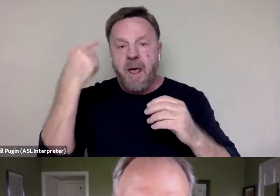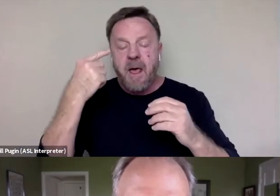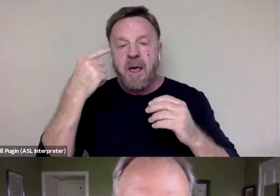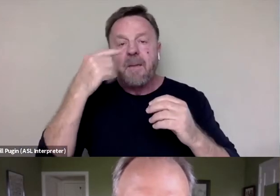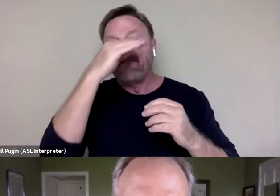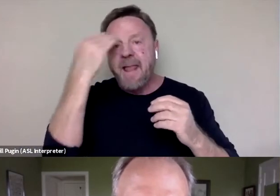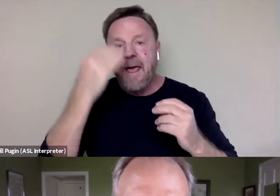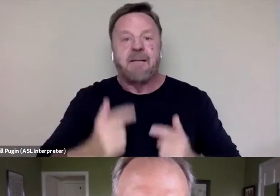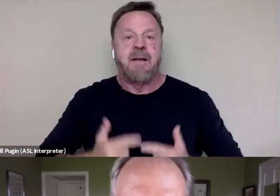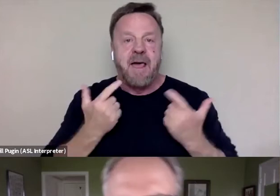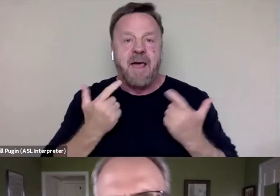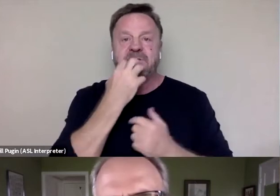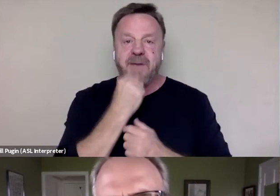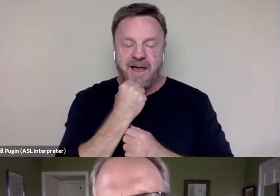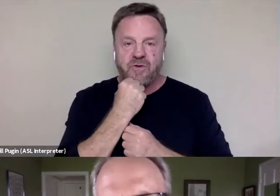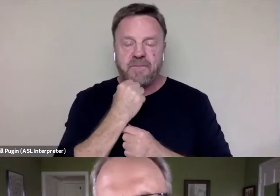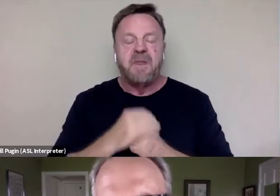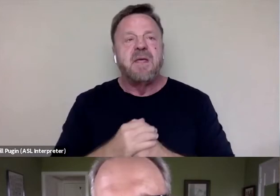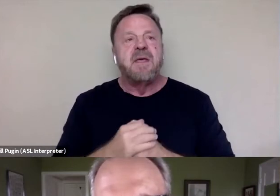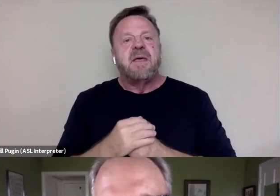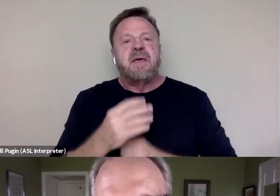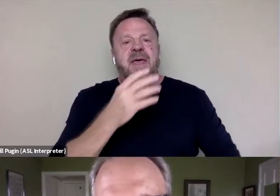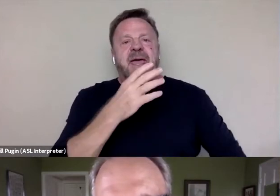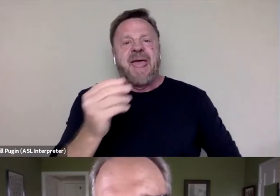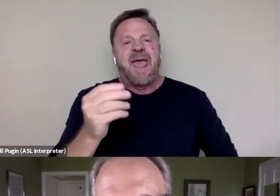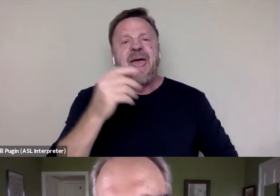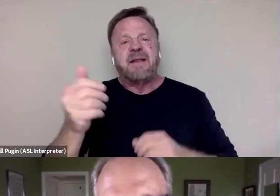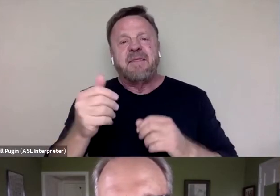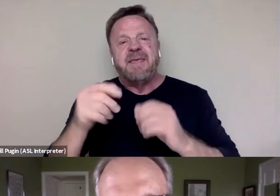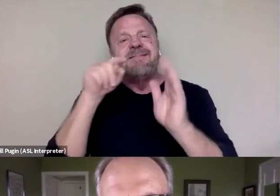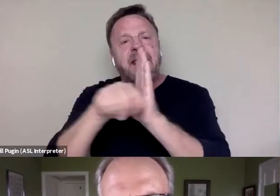and the extra judicial killing of black men